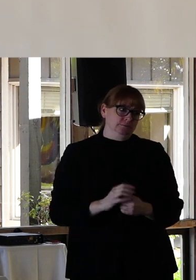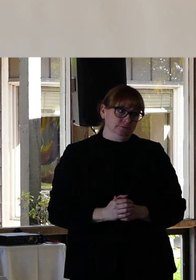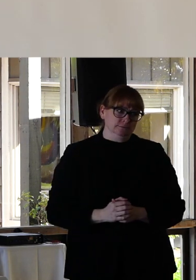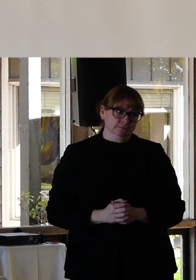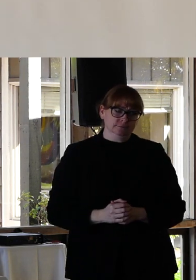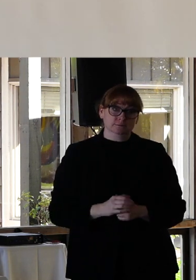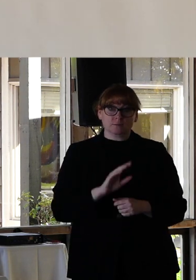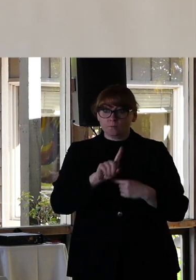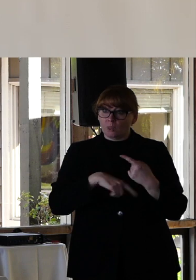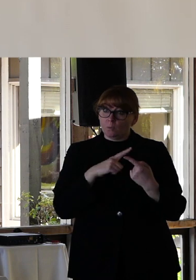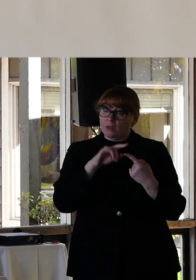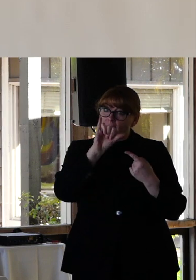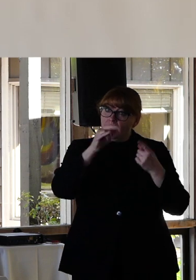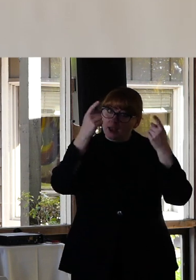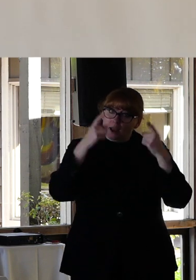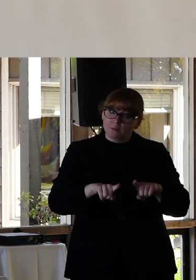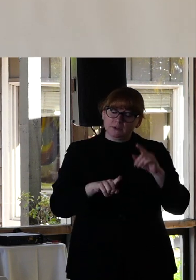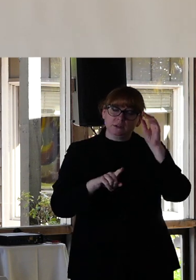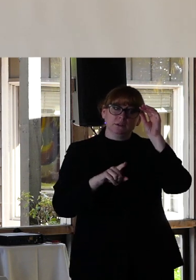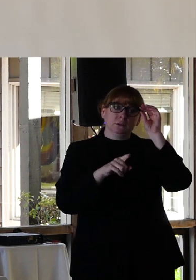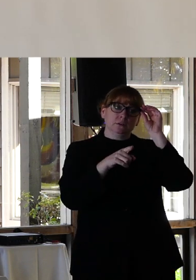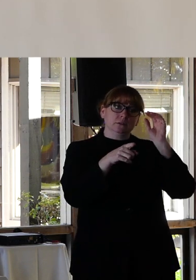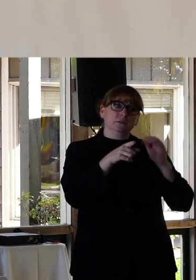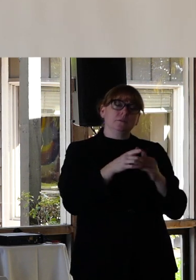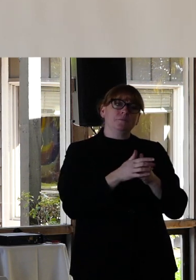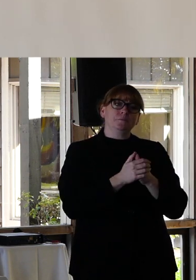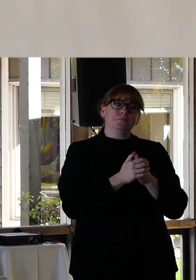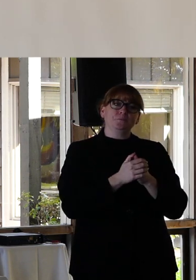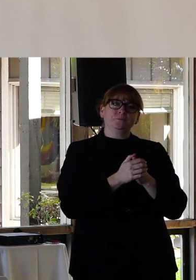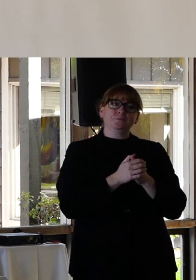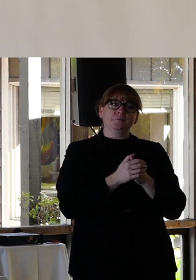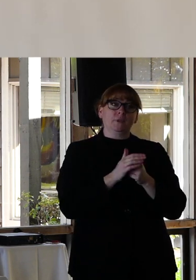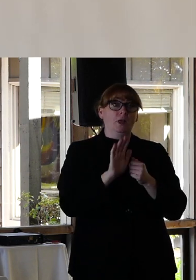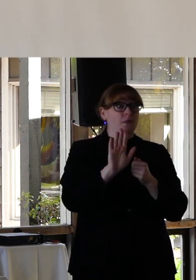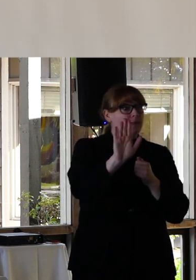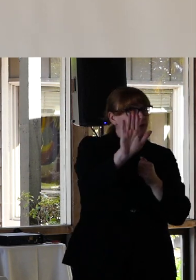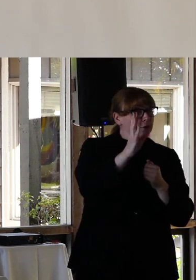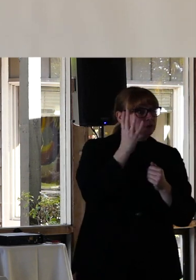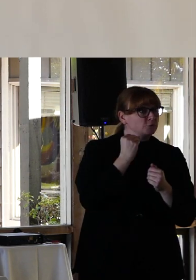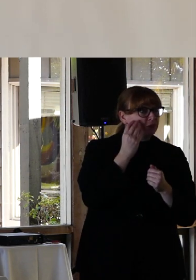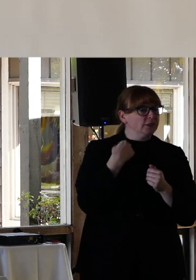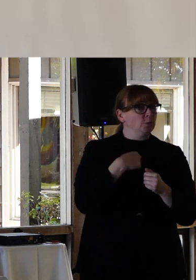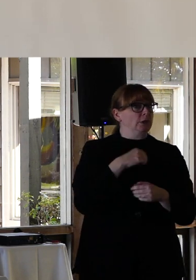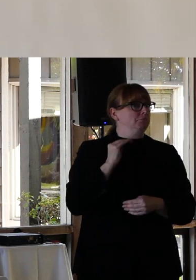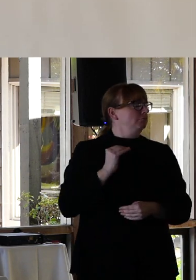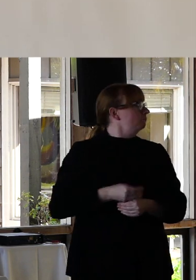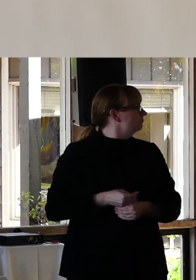But by doing that we're not only refusing to hear their lived experience